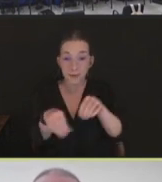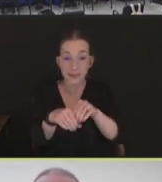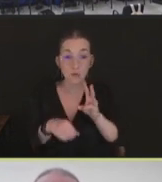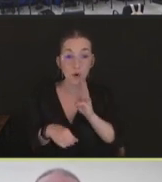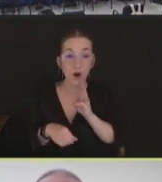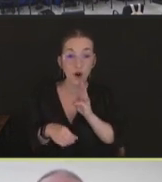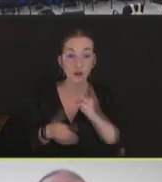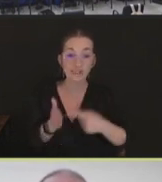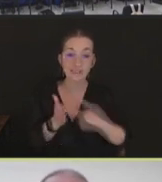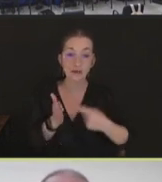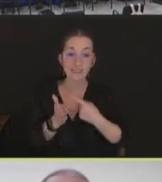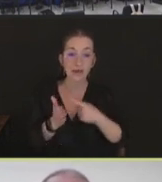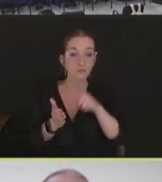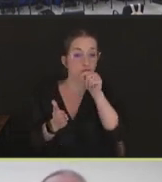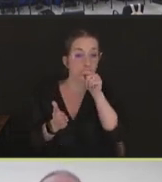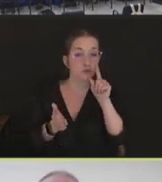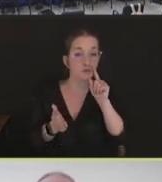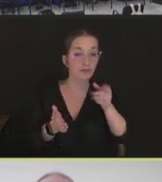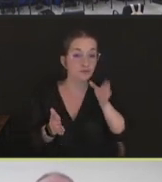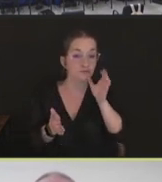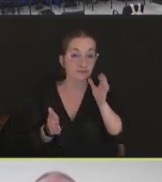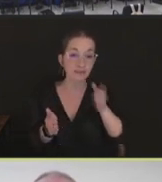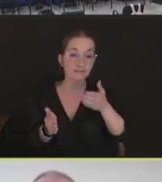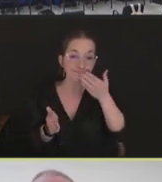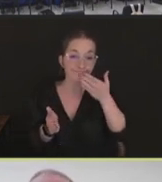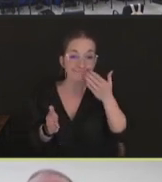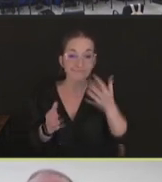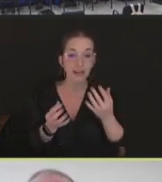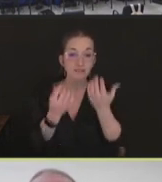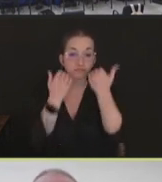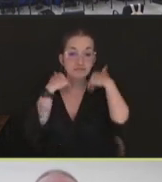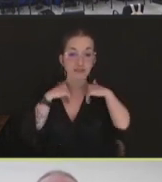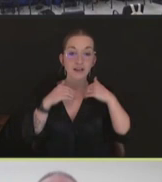them, or are exposed to the vaccine. But these have to be live vaccines, obviously.